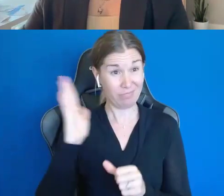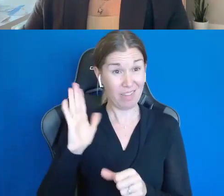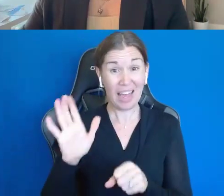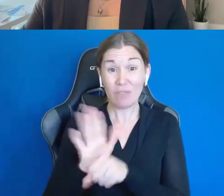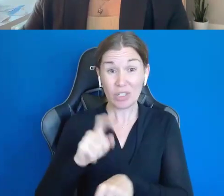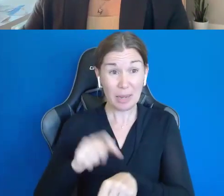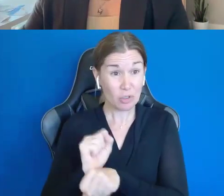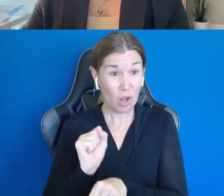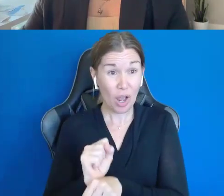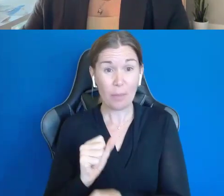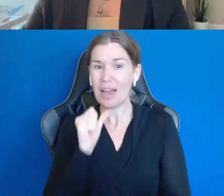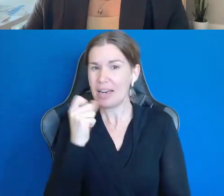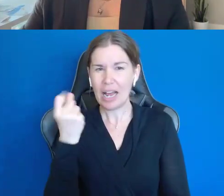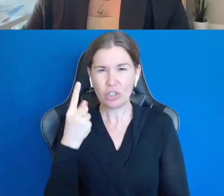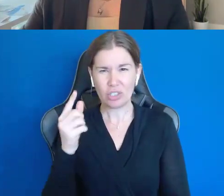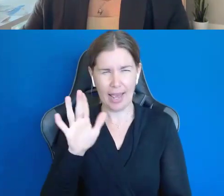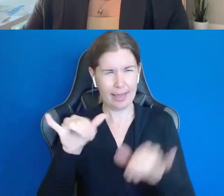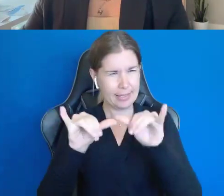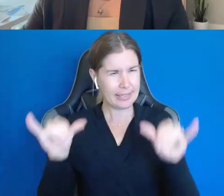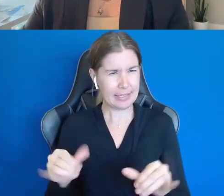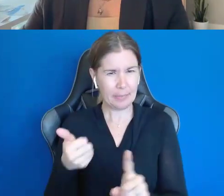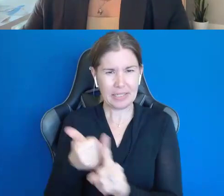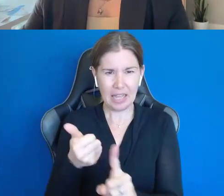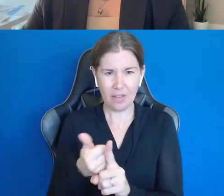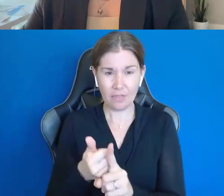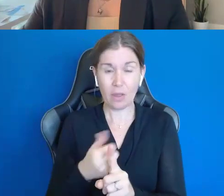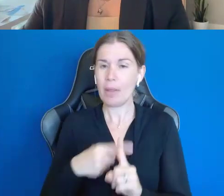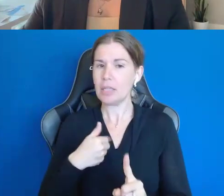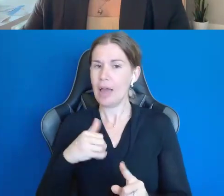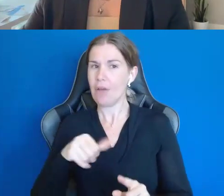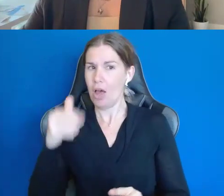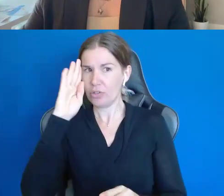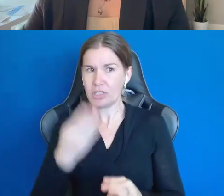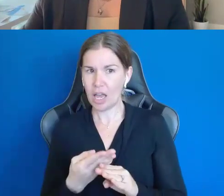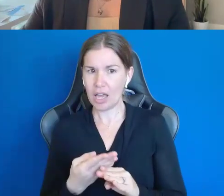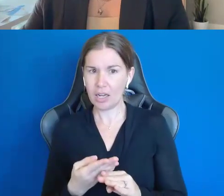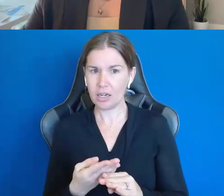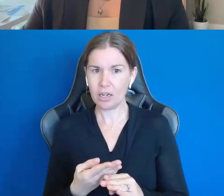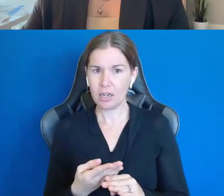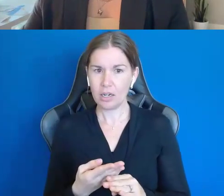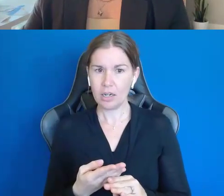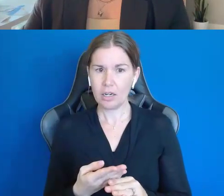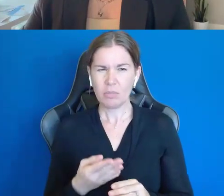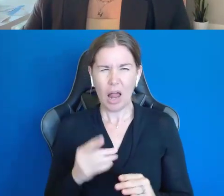I didn't understand how the system worked. I have another son who's less than a year older than Michael, who was working.